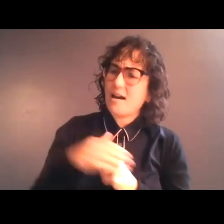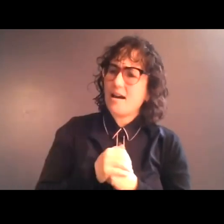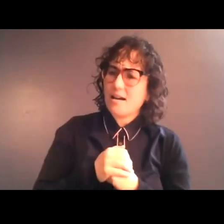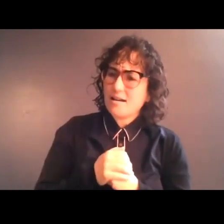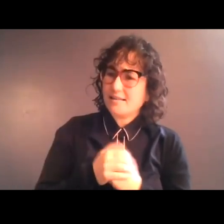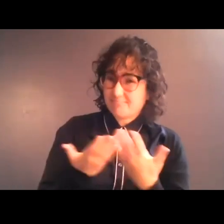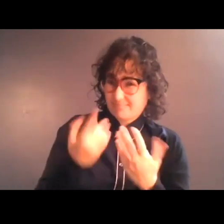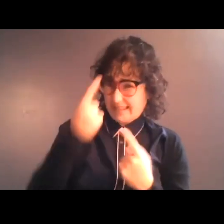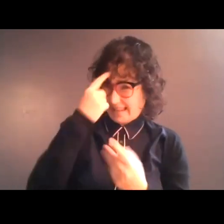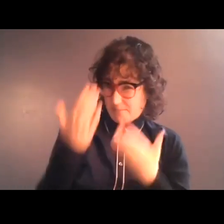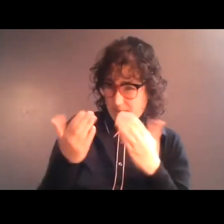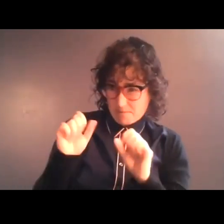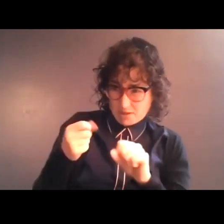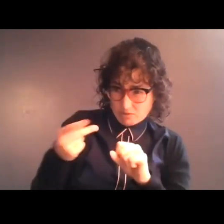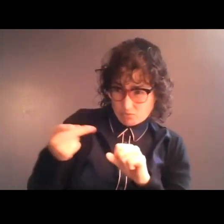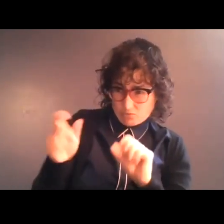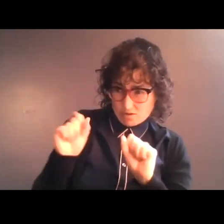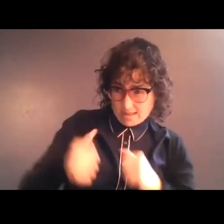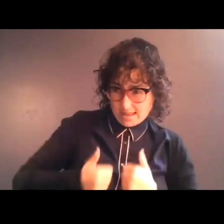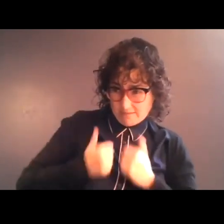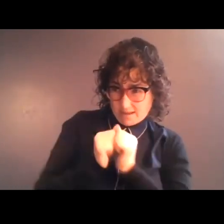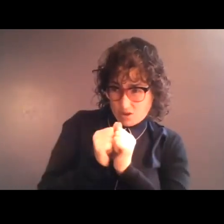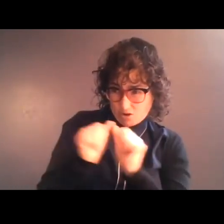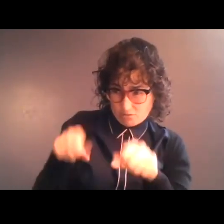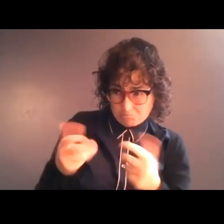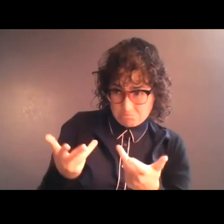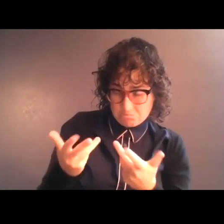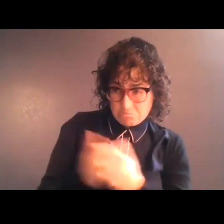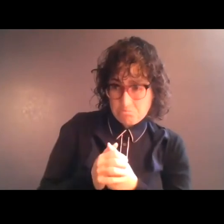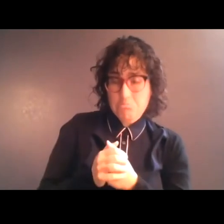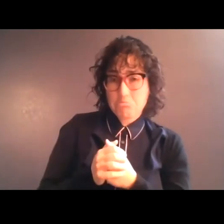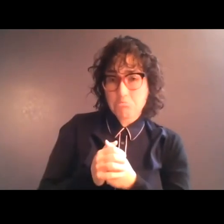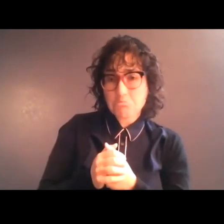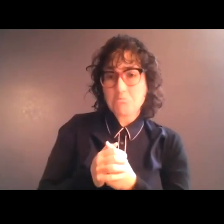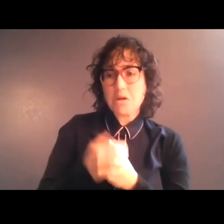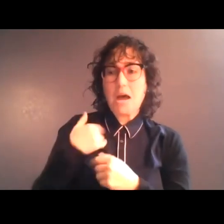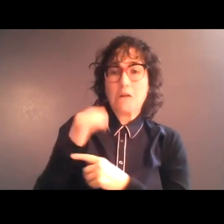you think it would be possible for us to live together? And I sort of inserted my own interests,